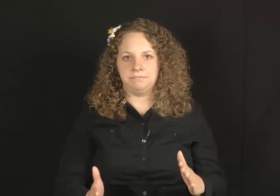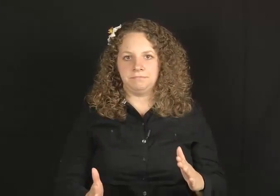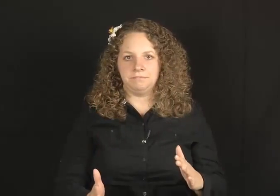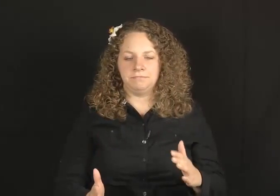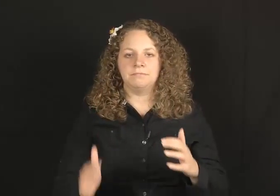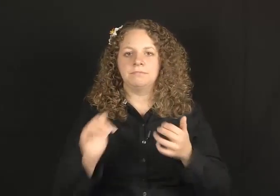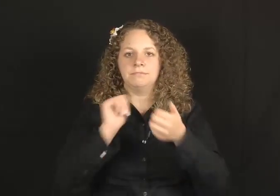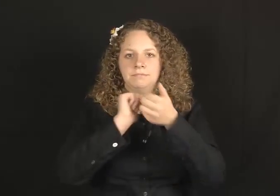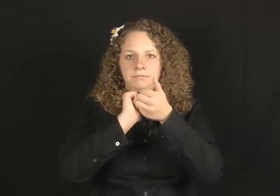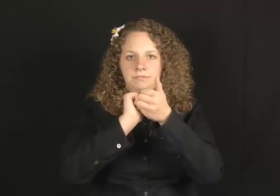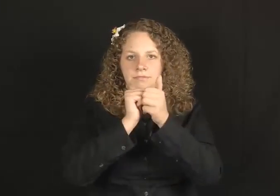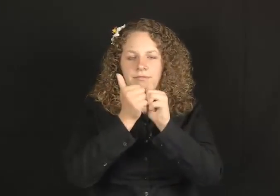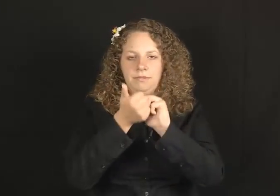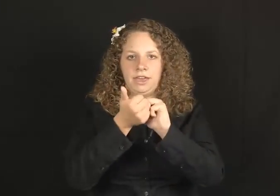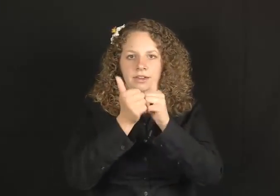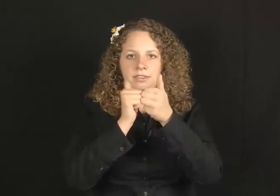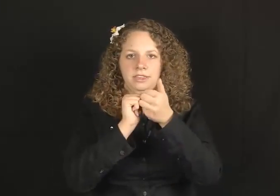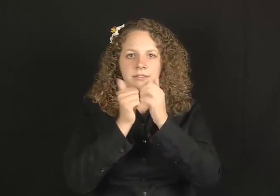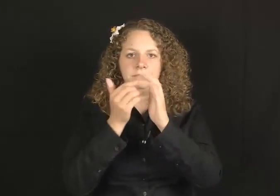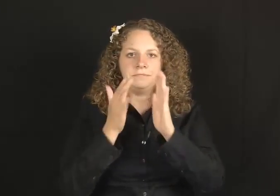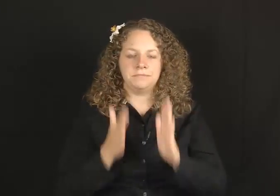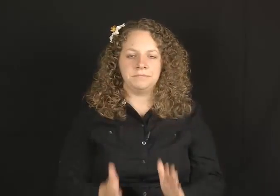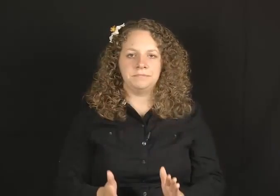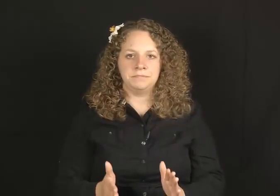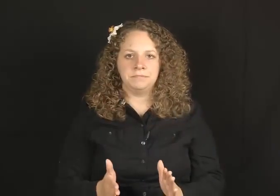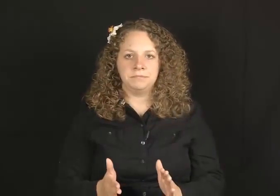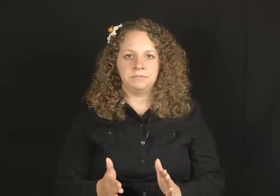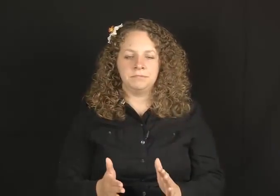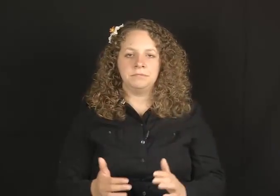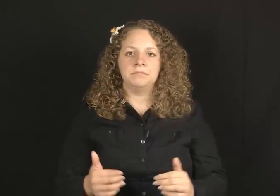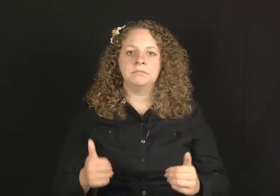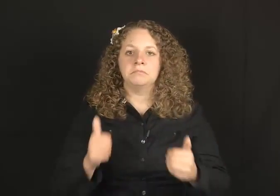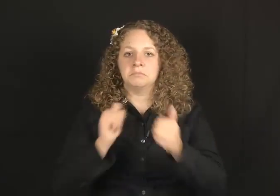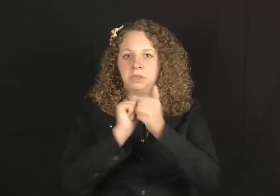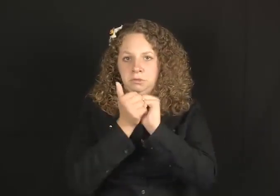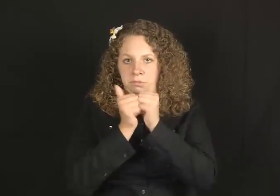ATHLETE, ATHLETE.